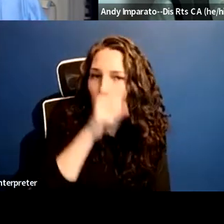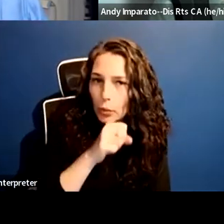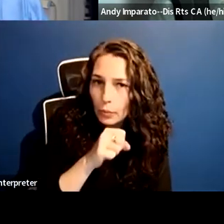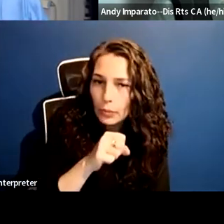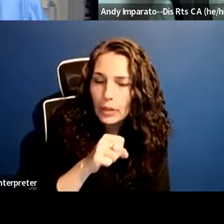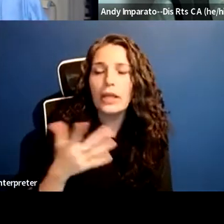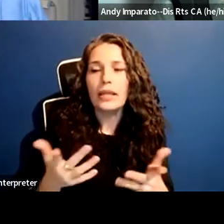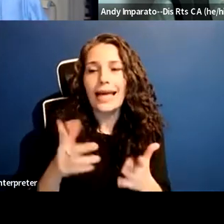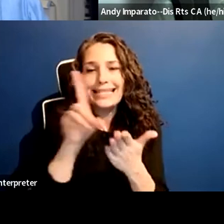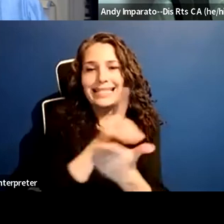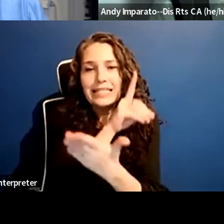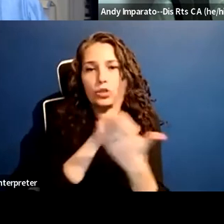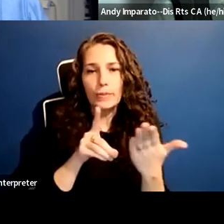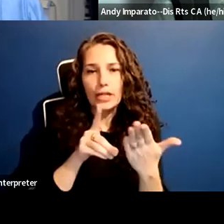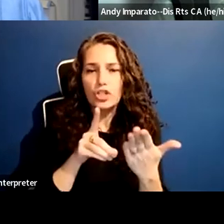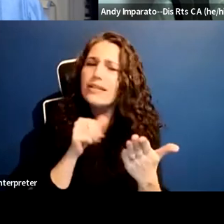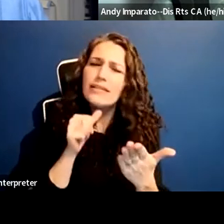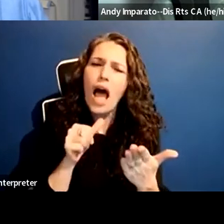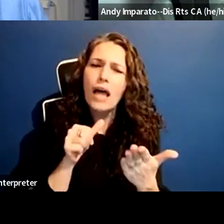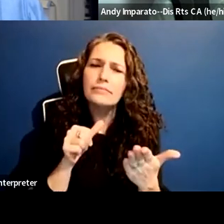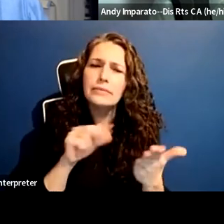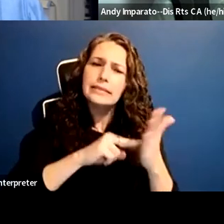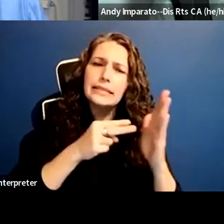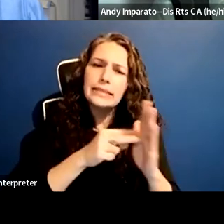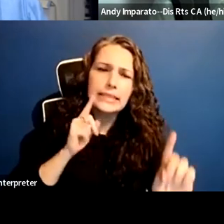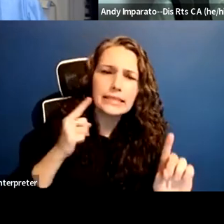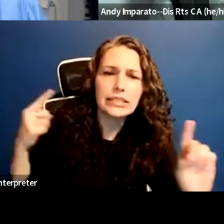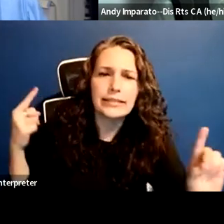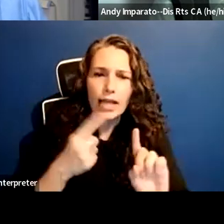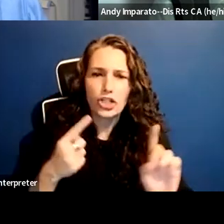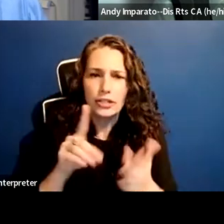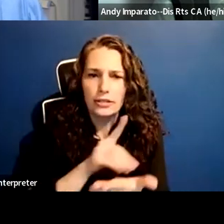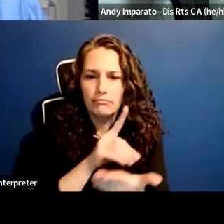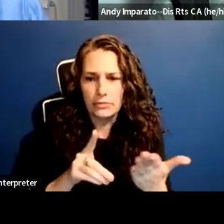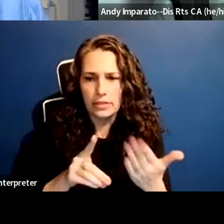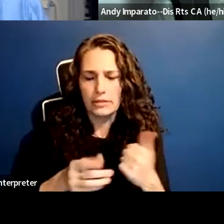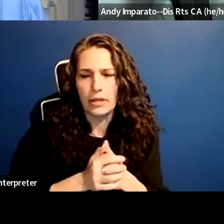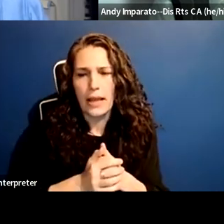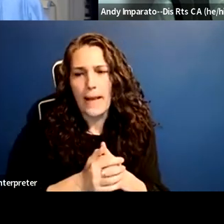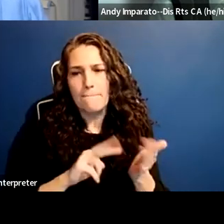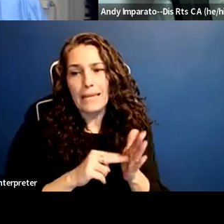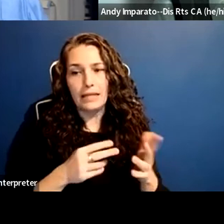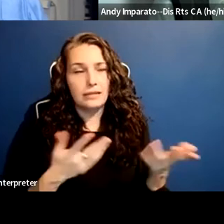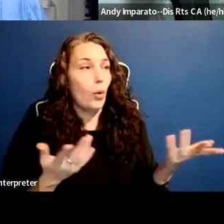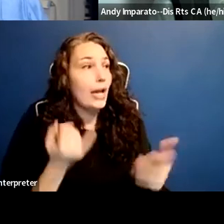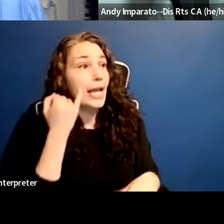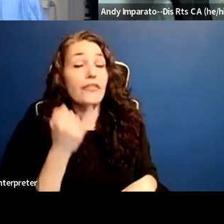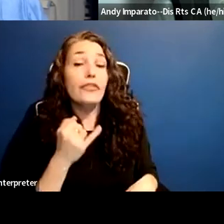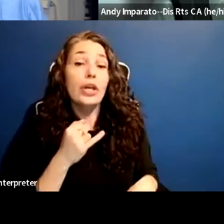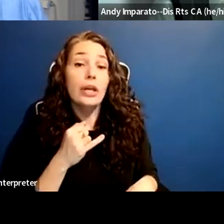So if you don't build a ramp and you are violating the standards,